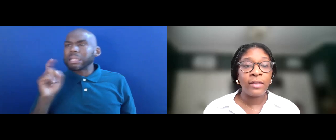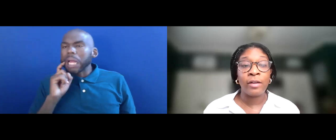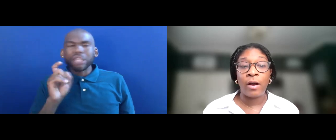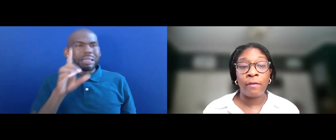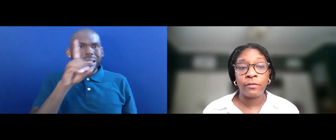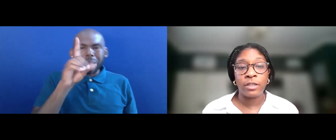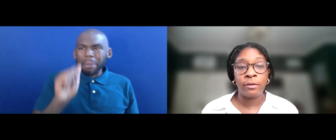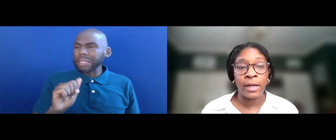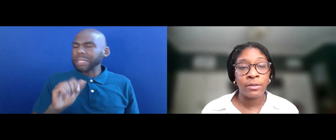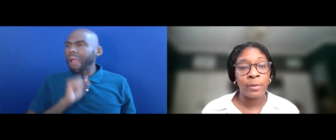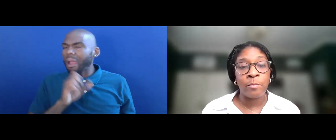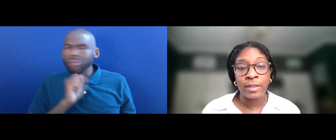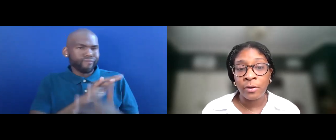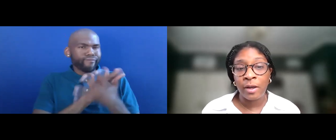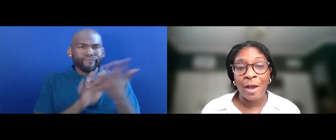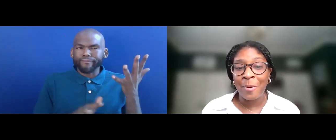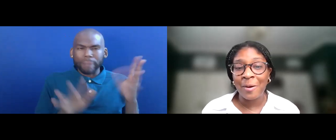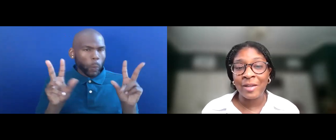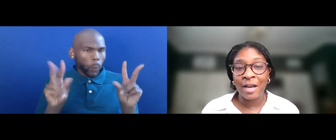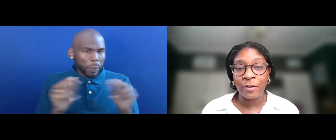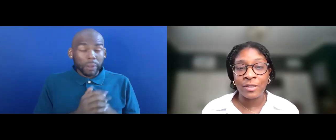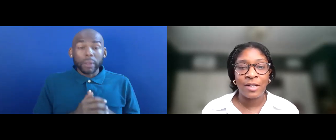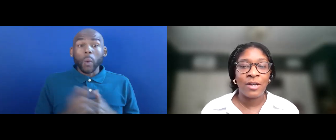THE OFFICE FOR CIVIL RIGHTS ARE BUSY AT WORK ON THESE EFFORTS